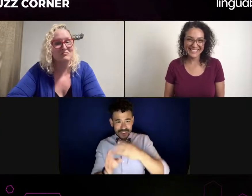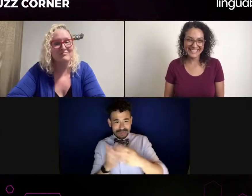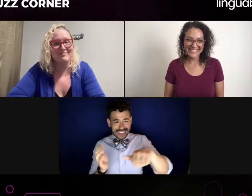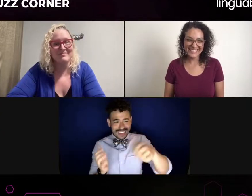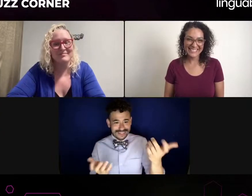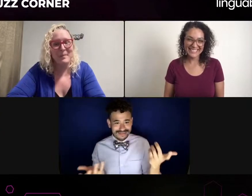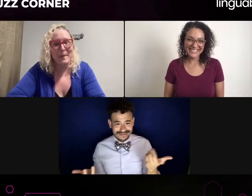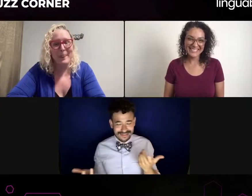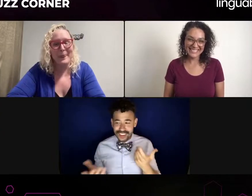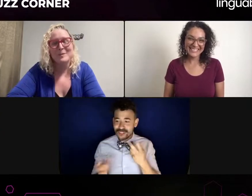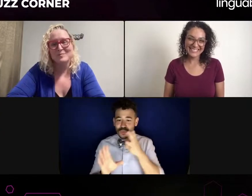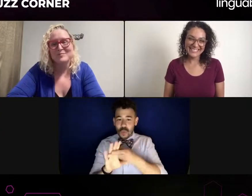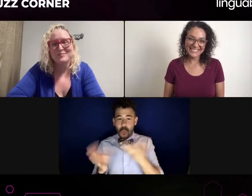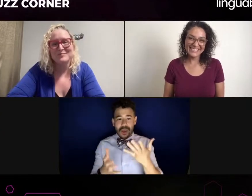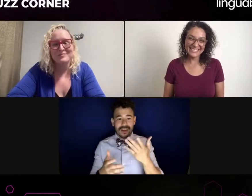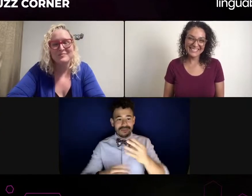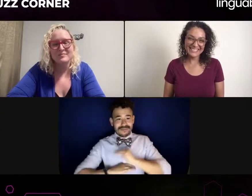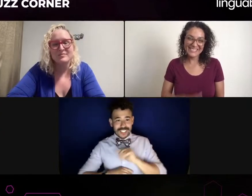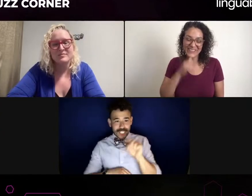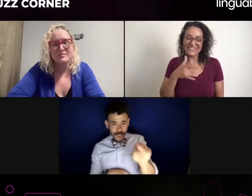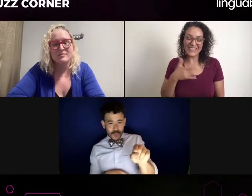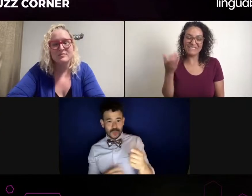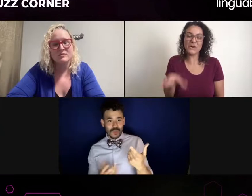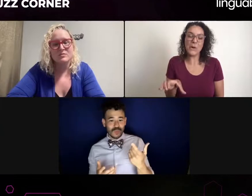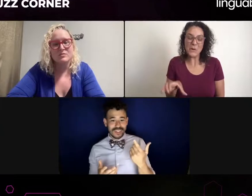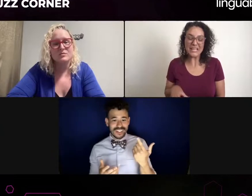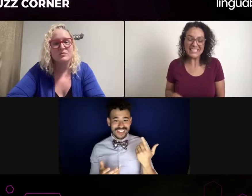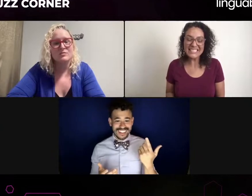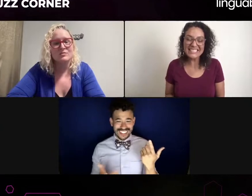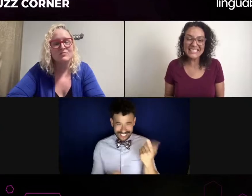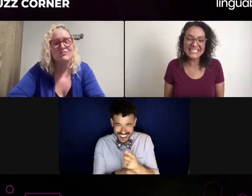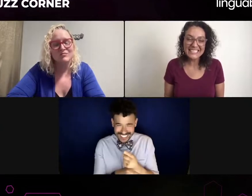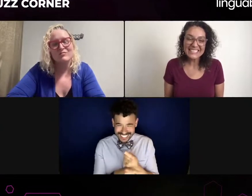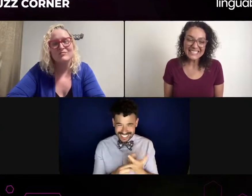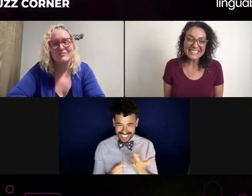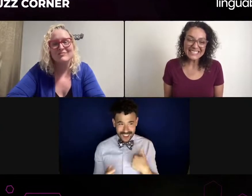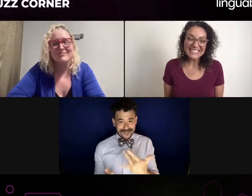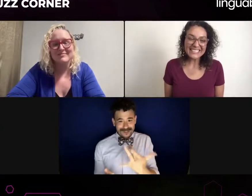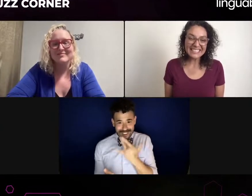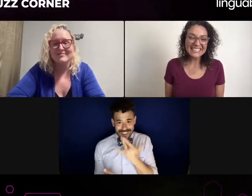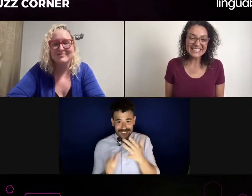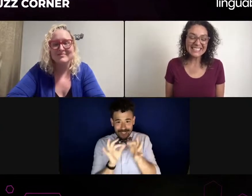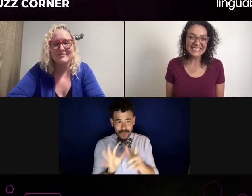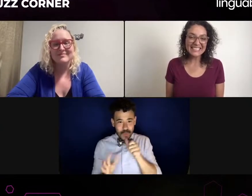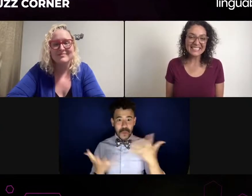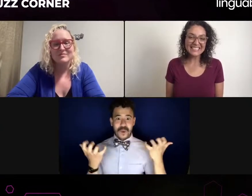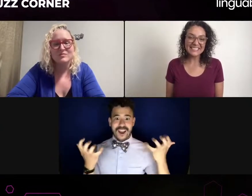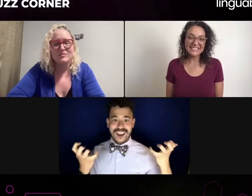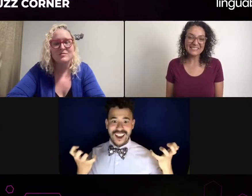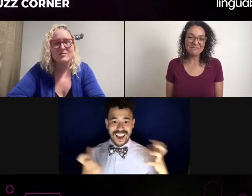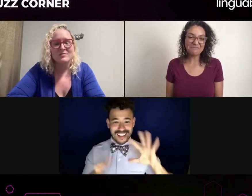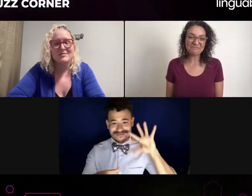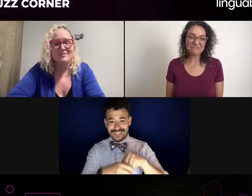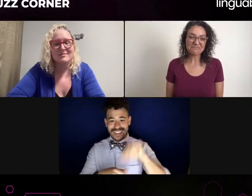and who can change for every single actor that's in the room. But I wouldn't recommend that.